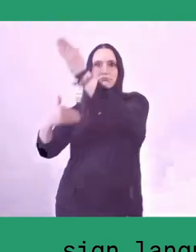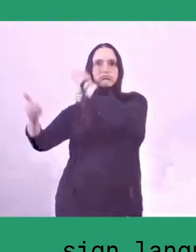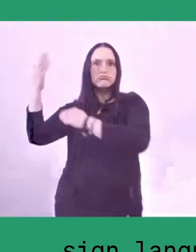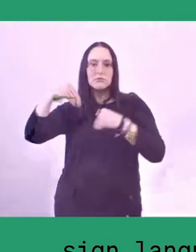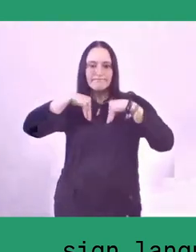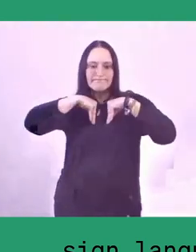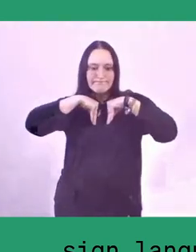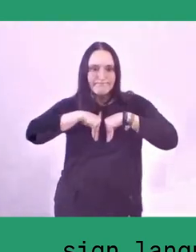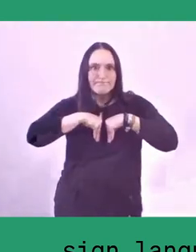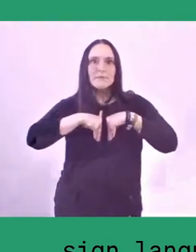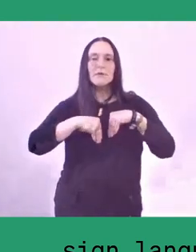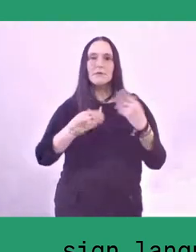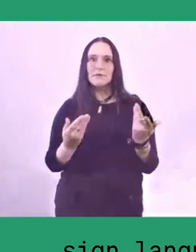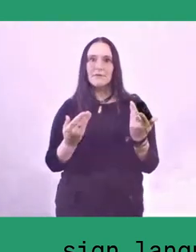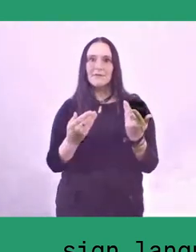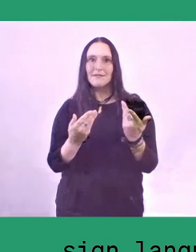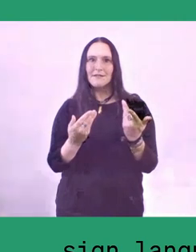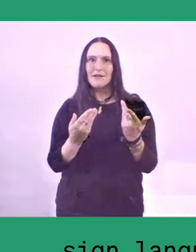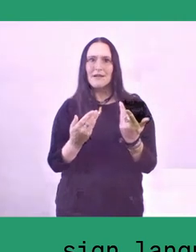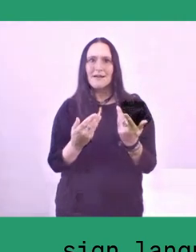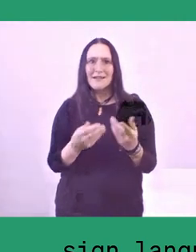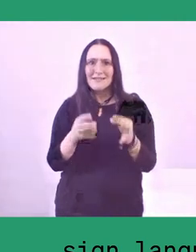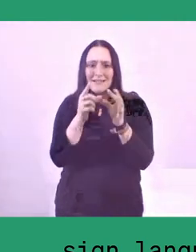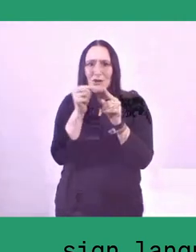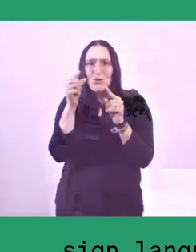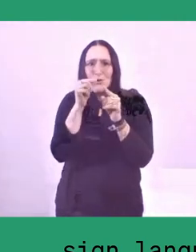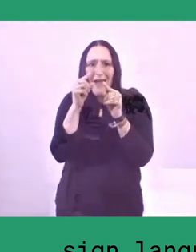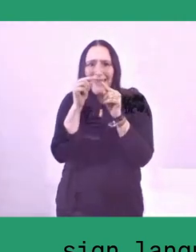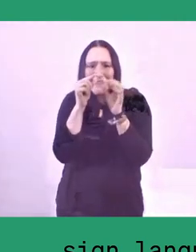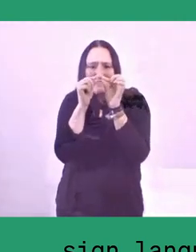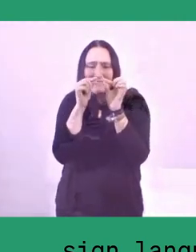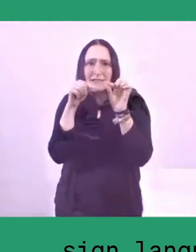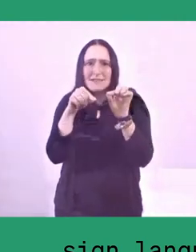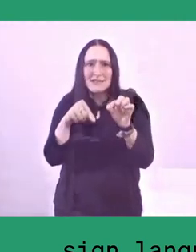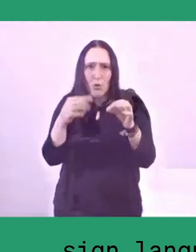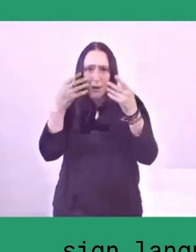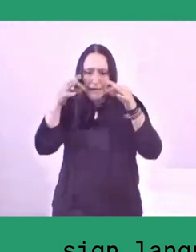and also all the collective memory of the communities,